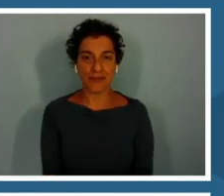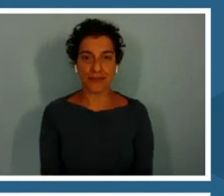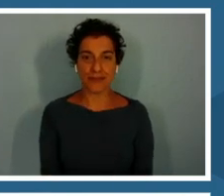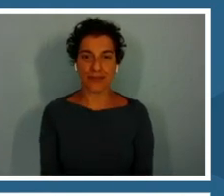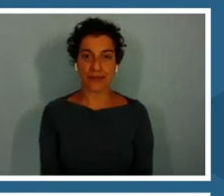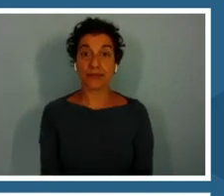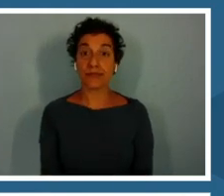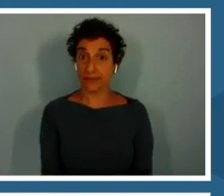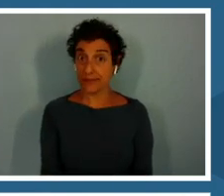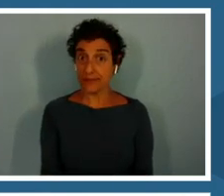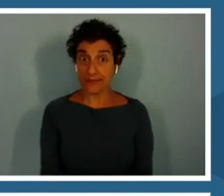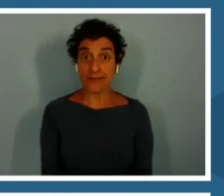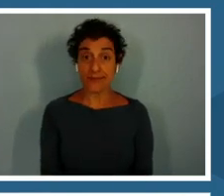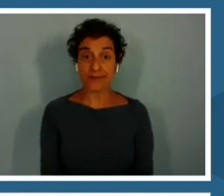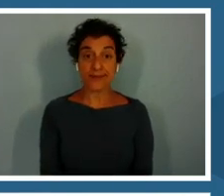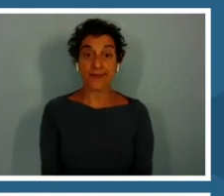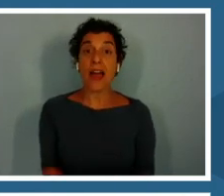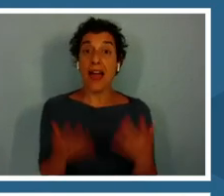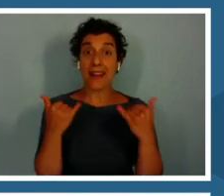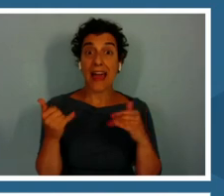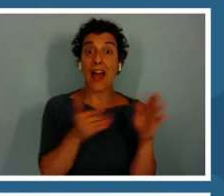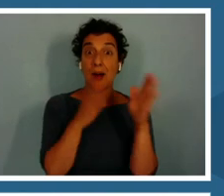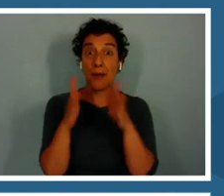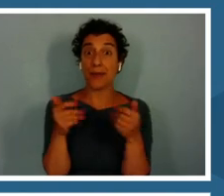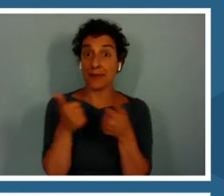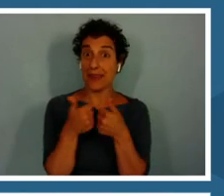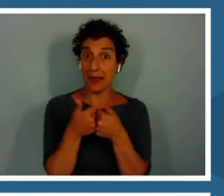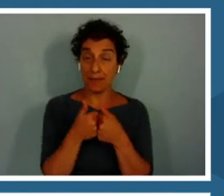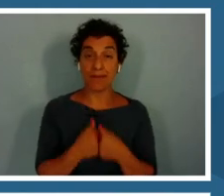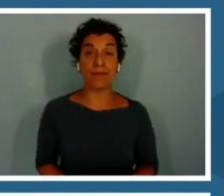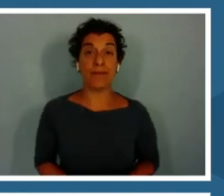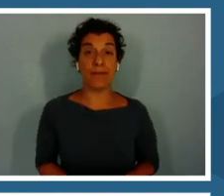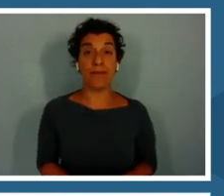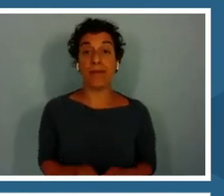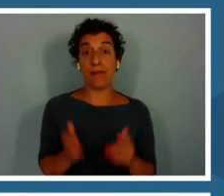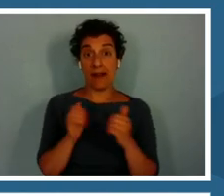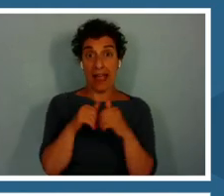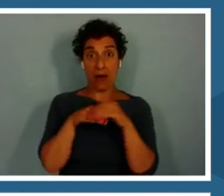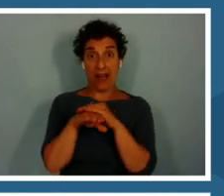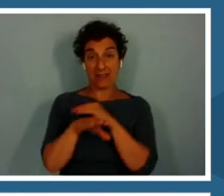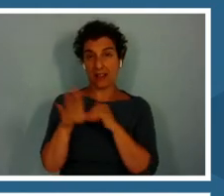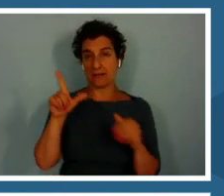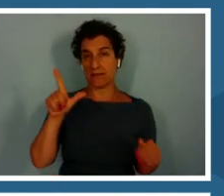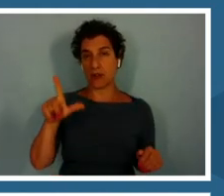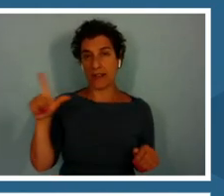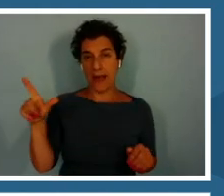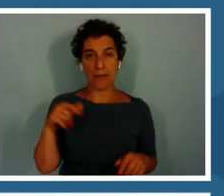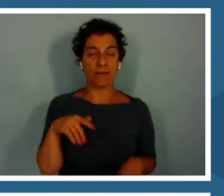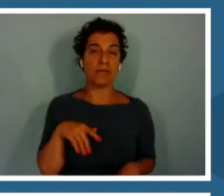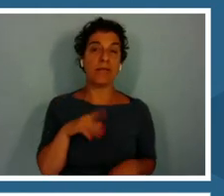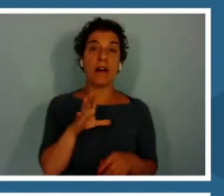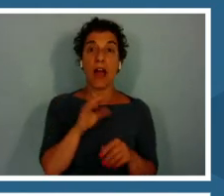We will go into the game and again, it can be accessed through the learning lab or through that main page.